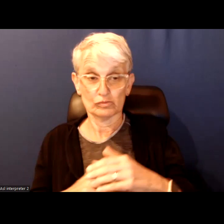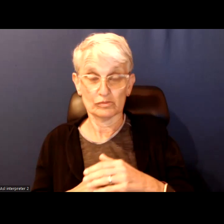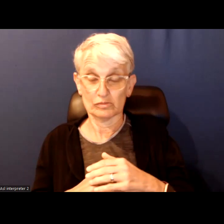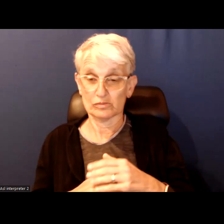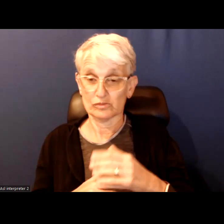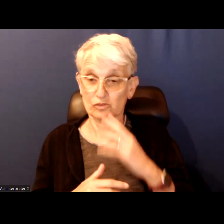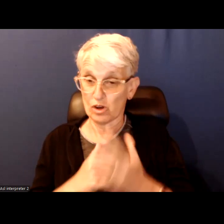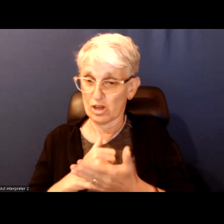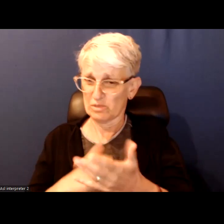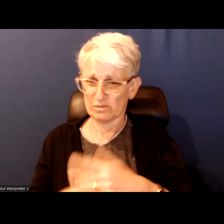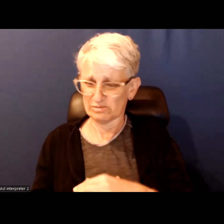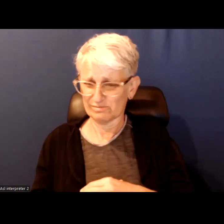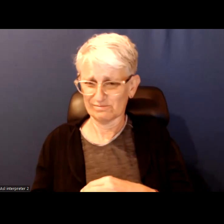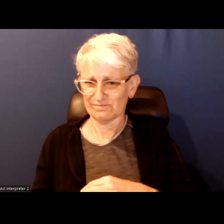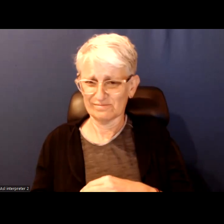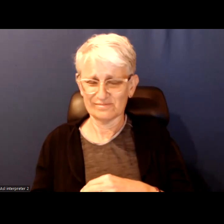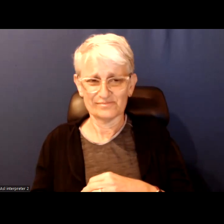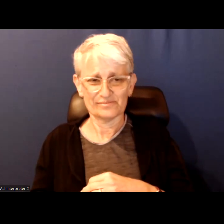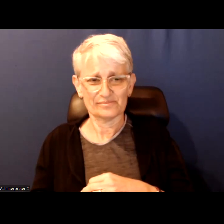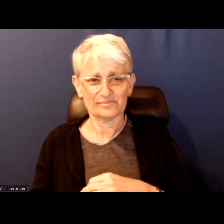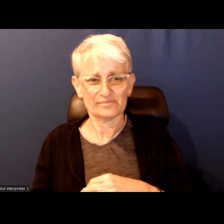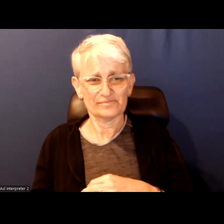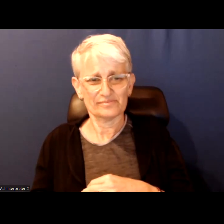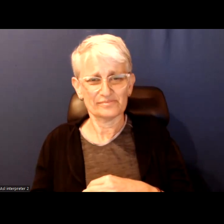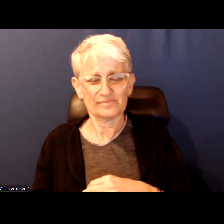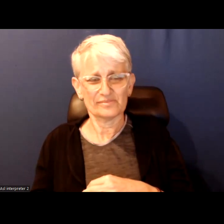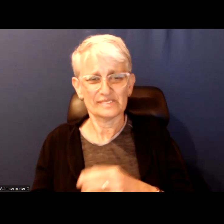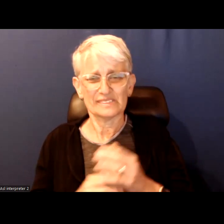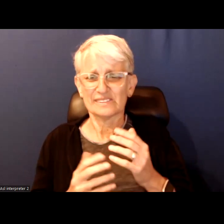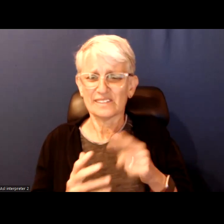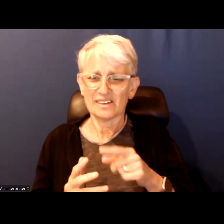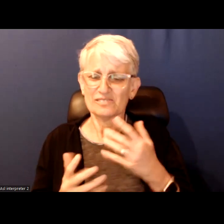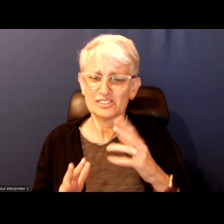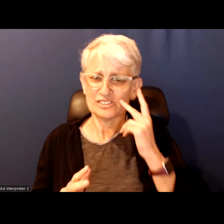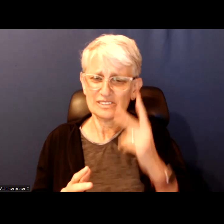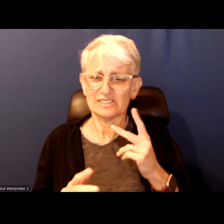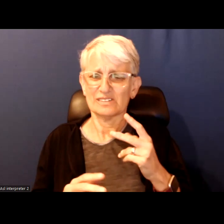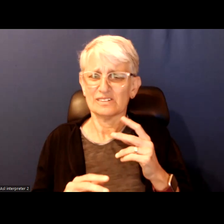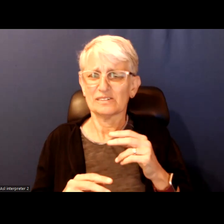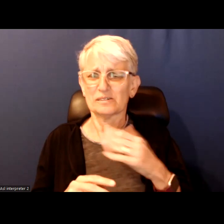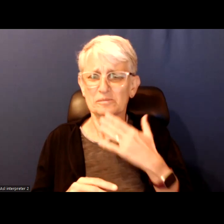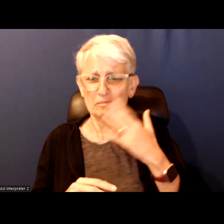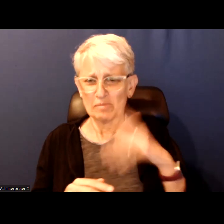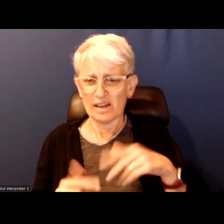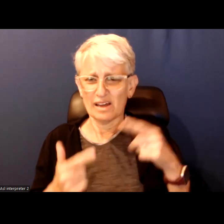I think they are seeing a lot of the worst things that can happen in the city when counsel